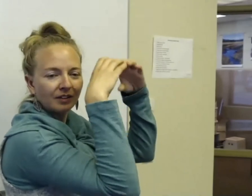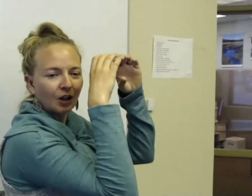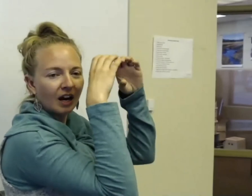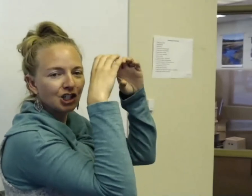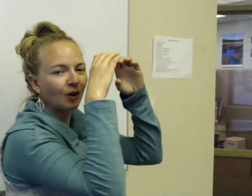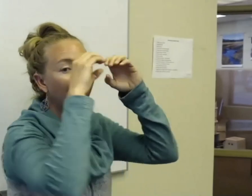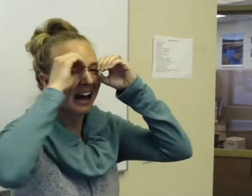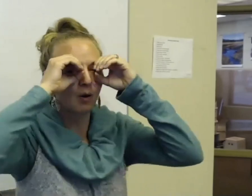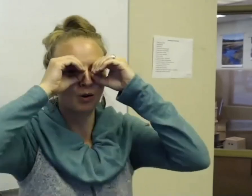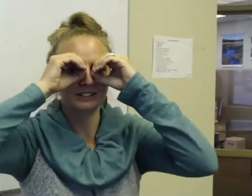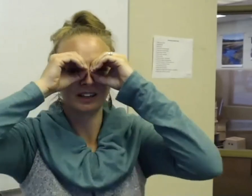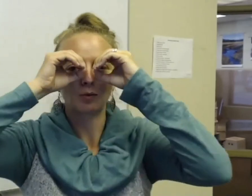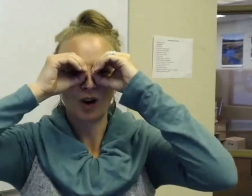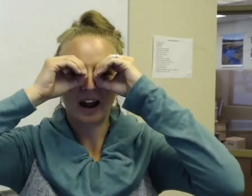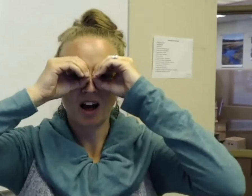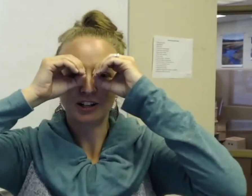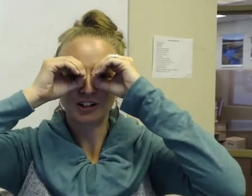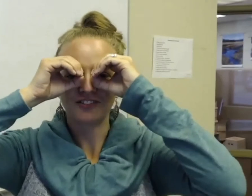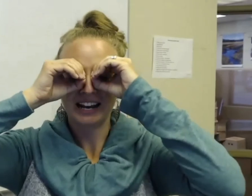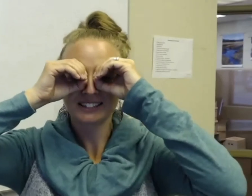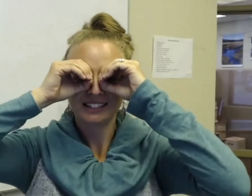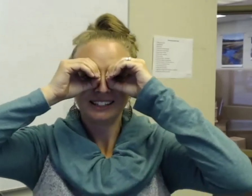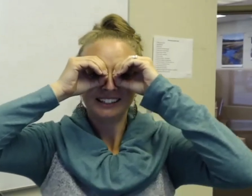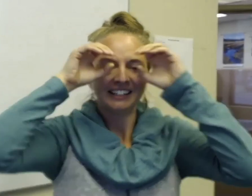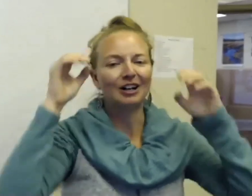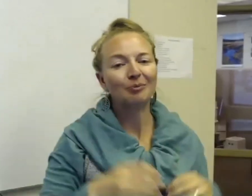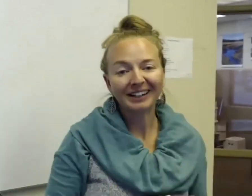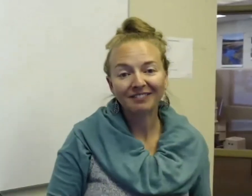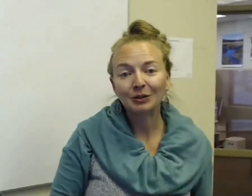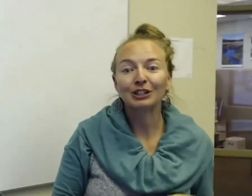you know, kind of showing, but owl is like right on your face, you know. But if you were